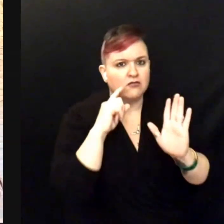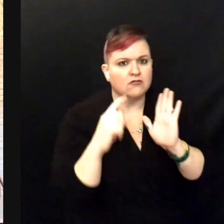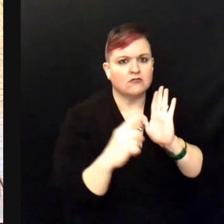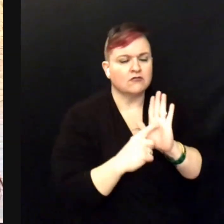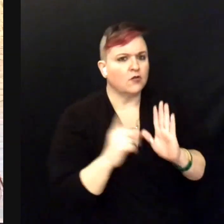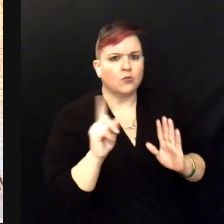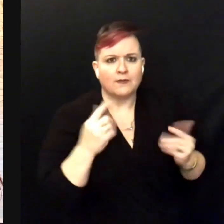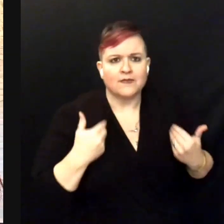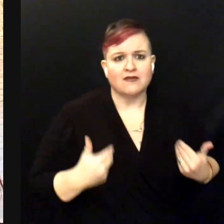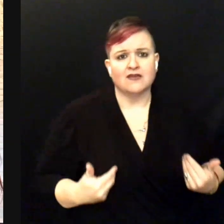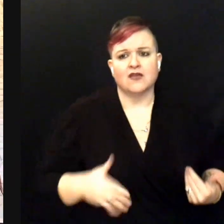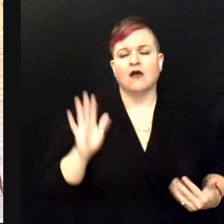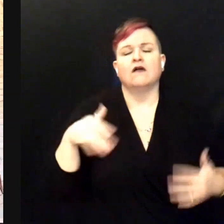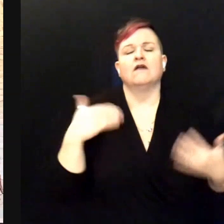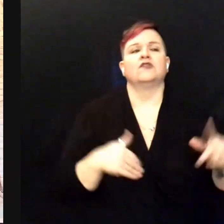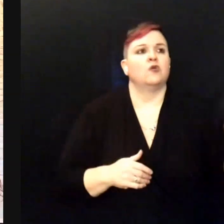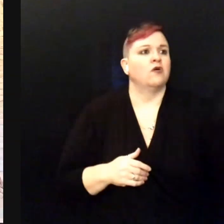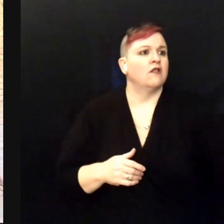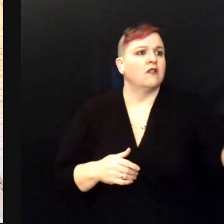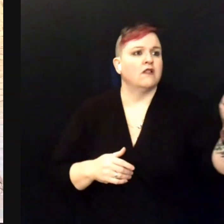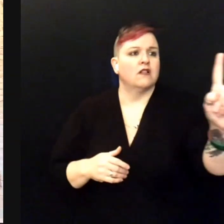You're so very special